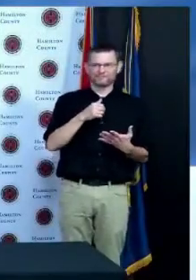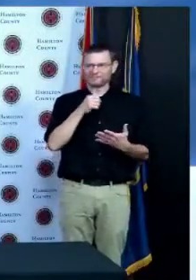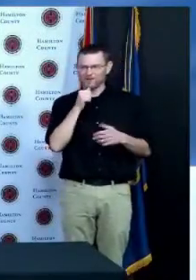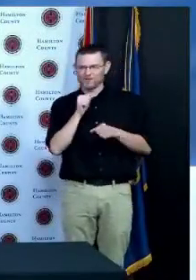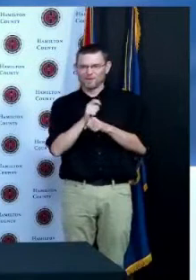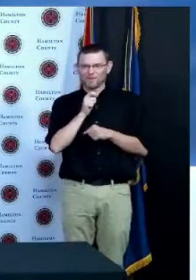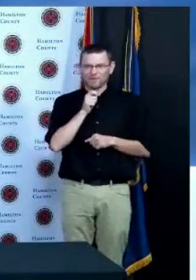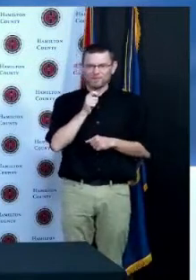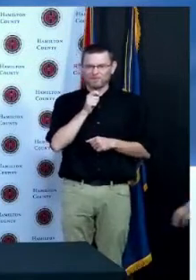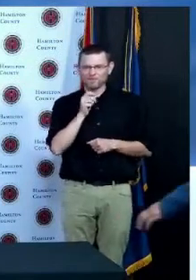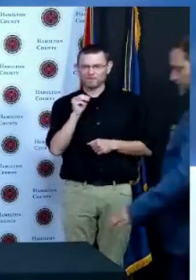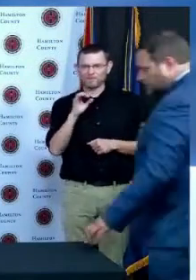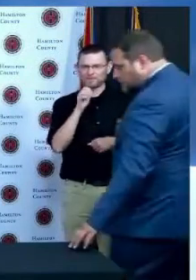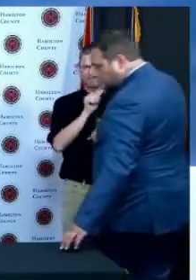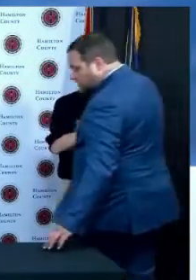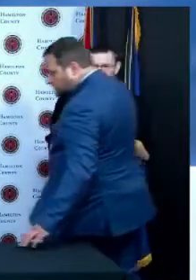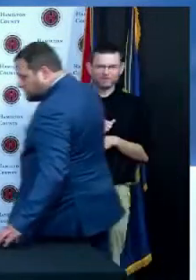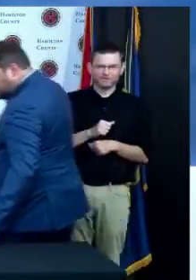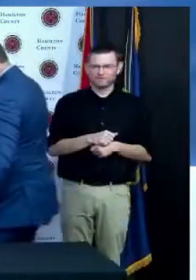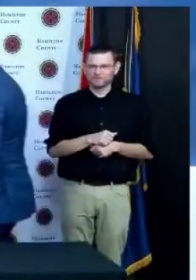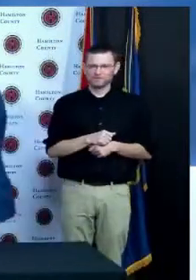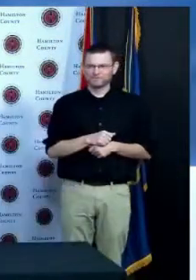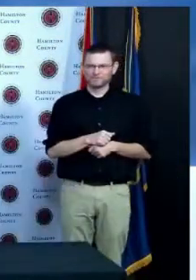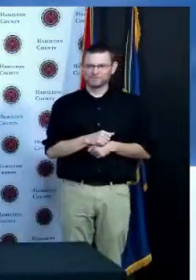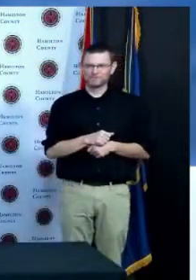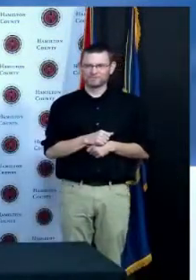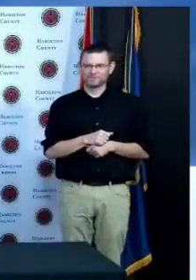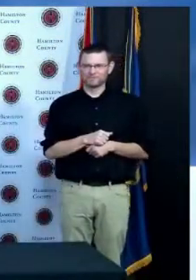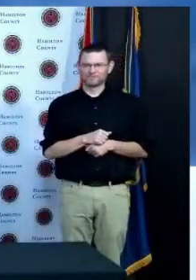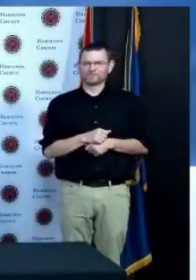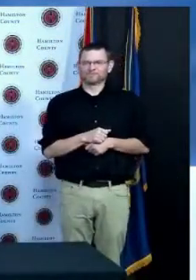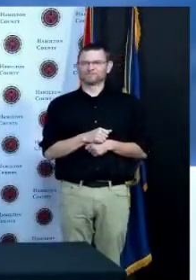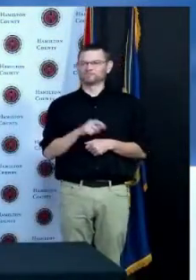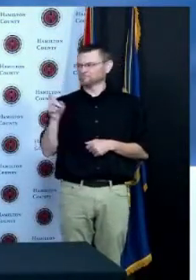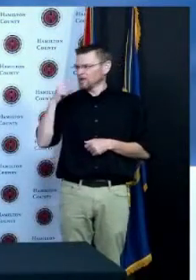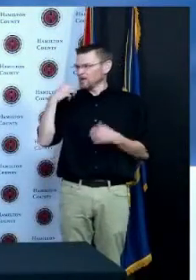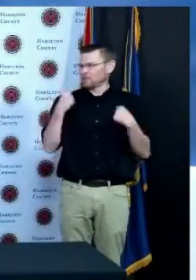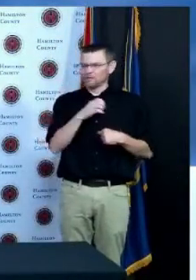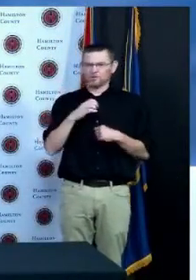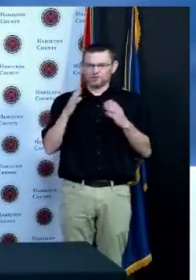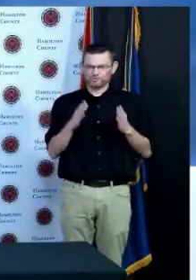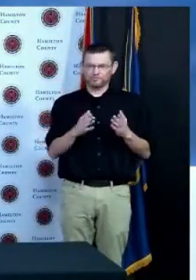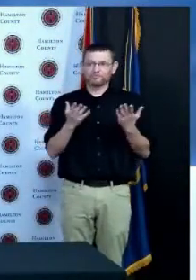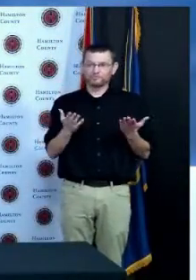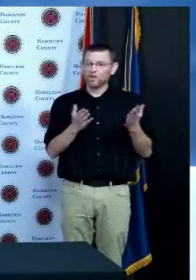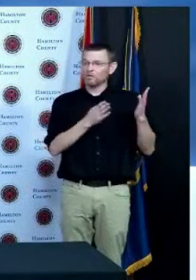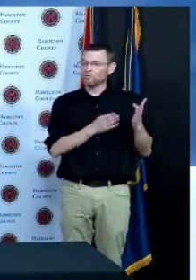about kind of planning ahead to this emergency authorization for those Pfizer and that 12